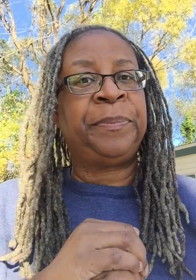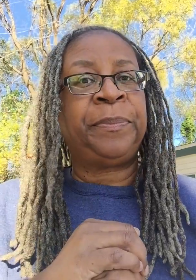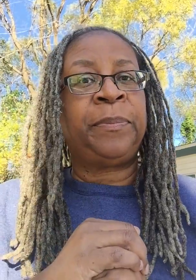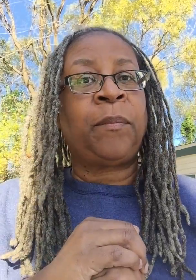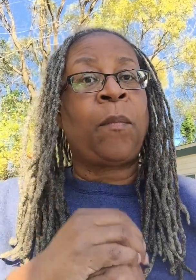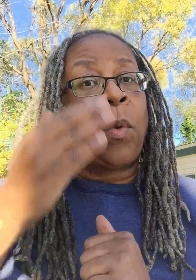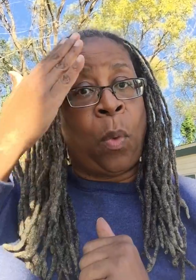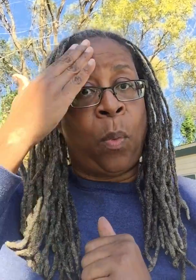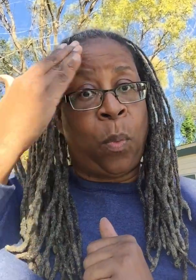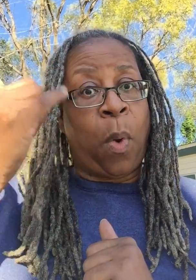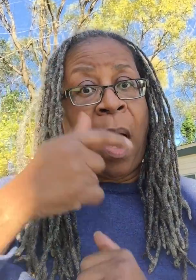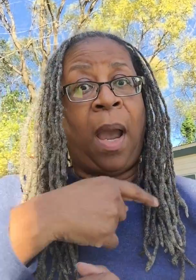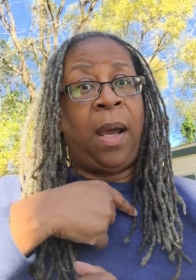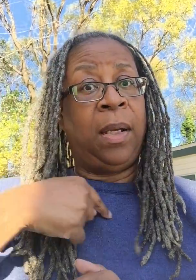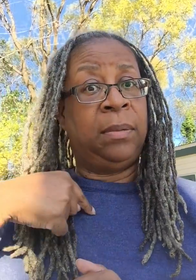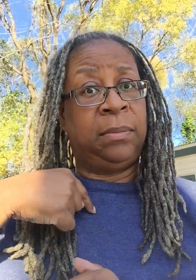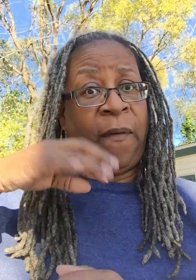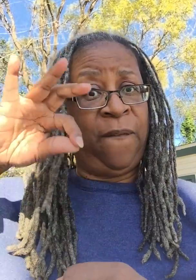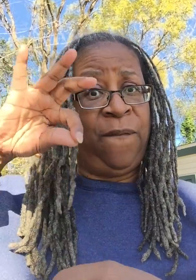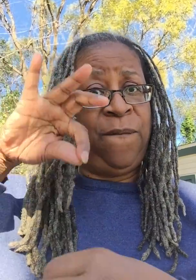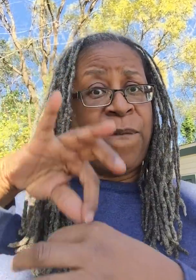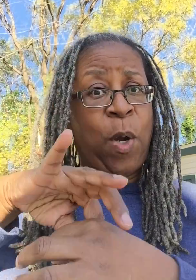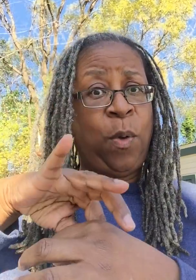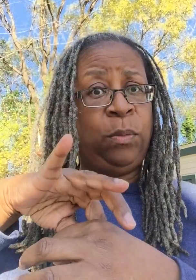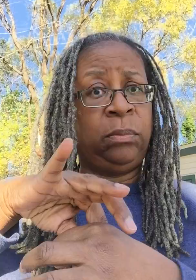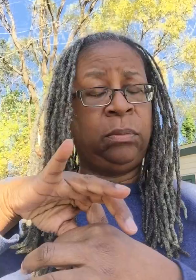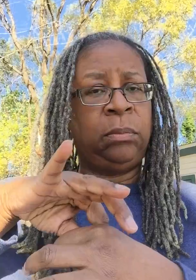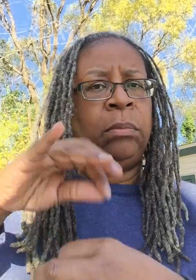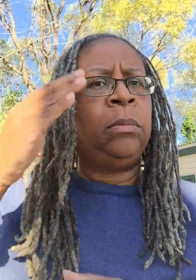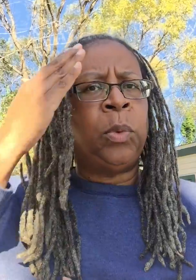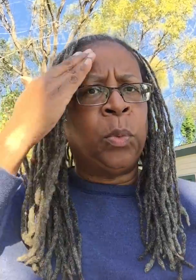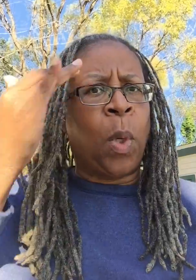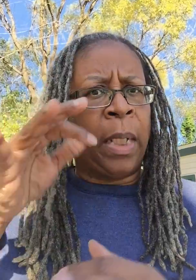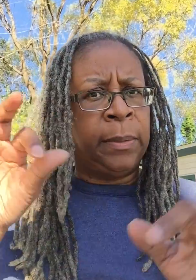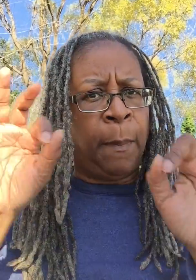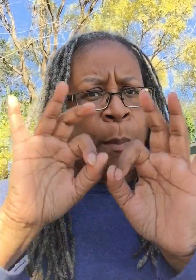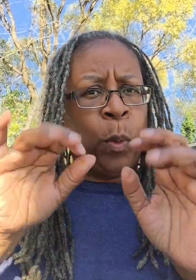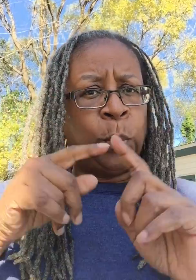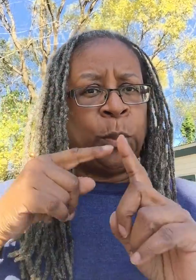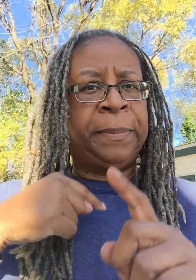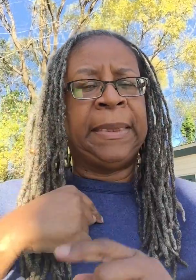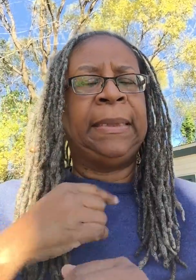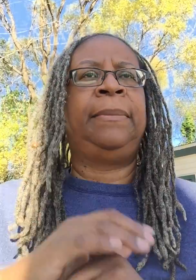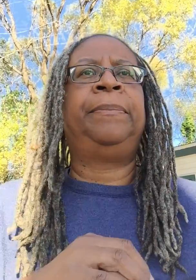Why do we vote? Why is it important to me?